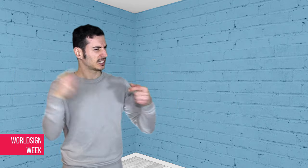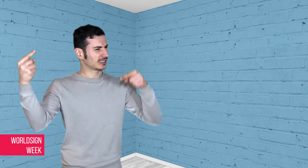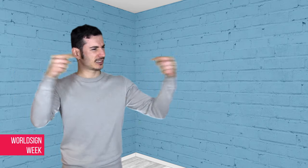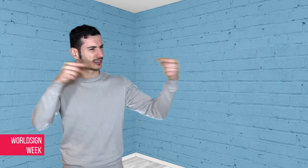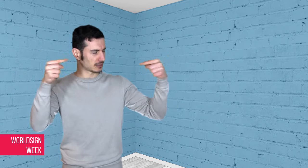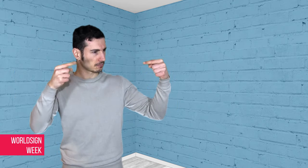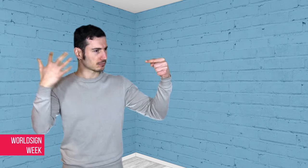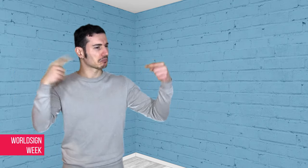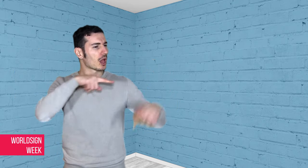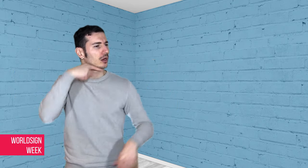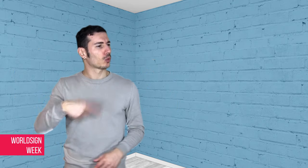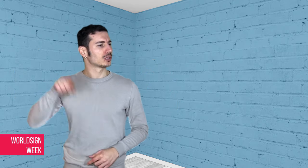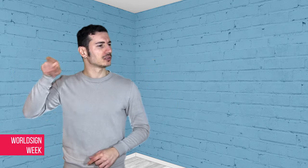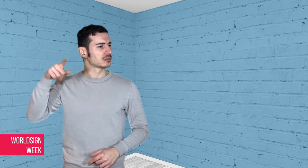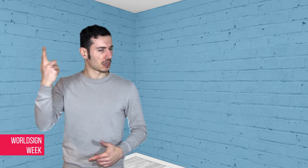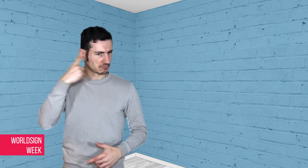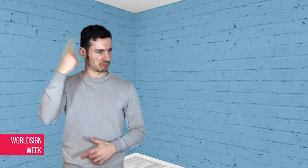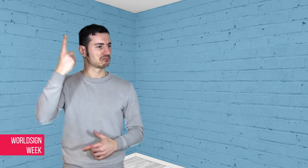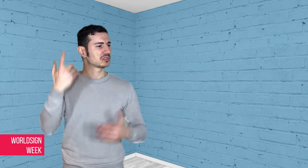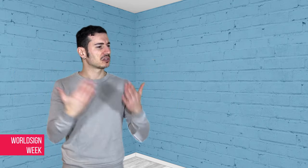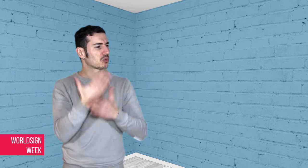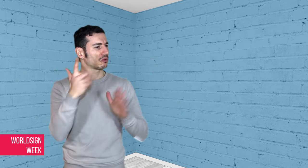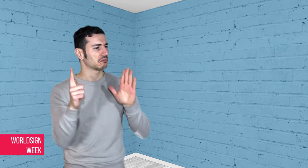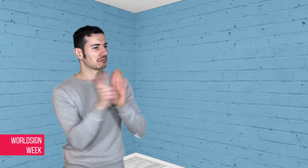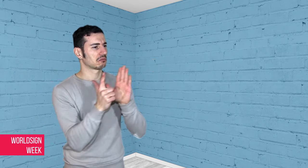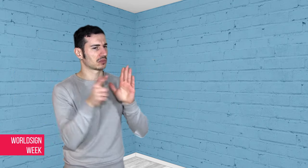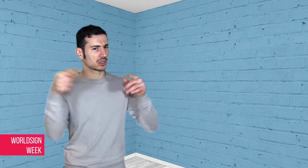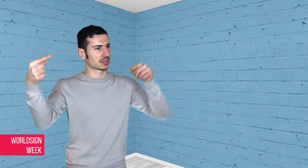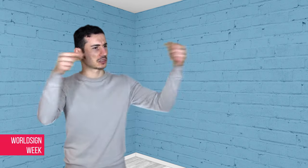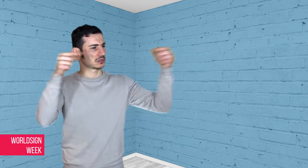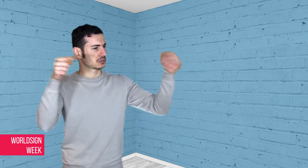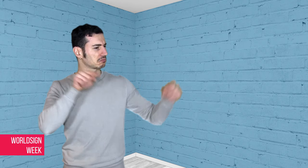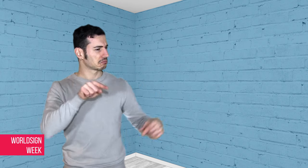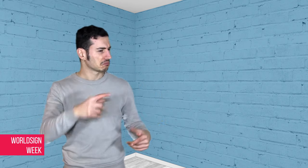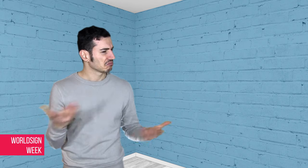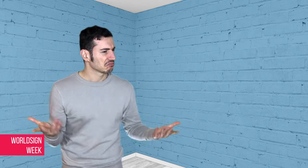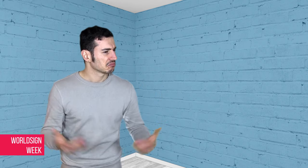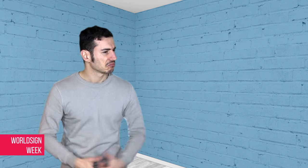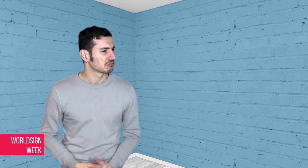Hooliganism might be legalized in Russia.